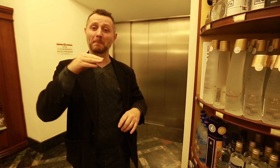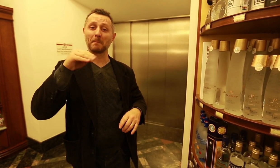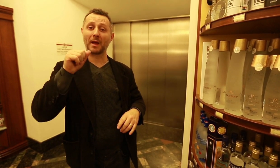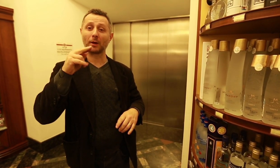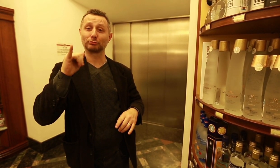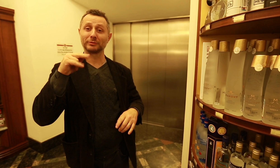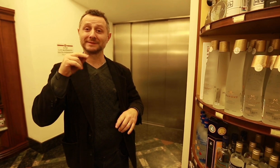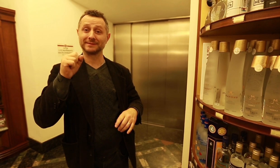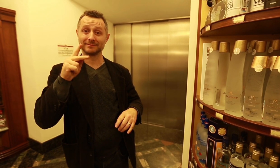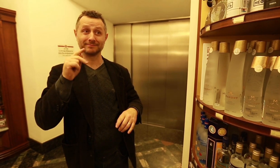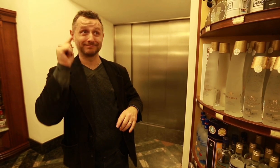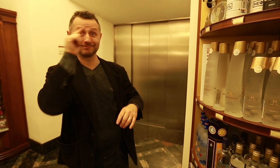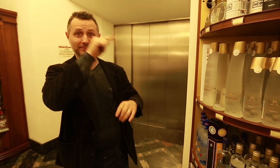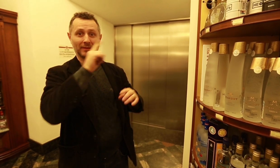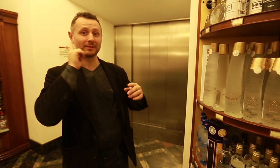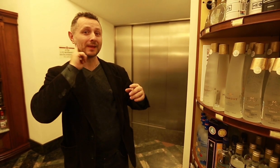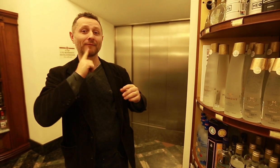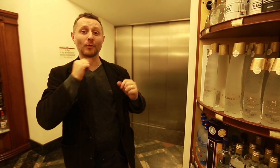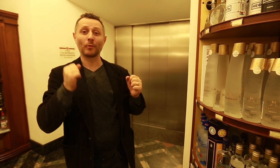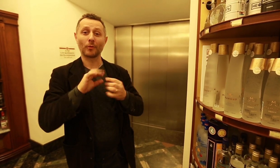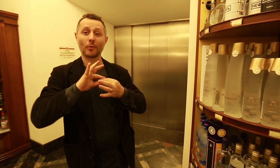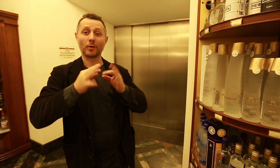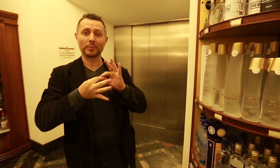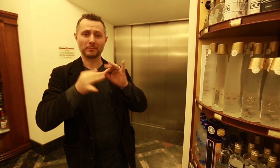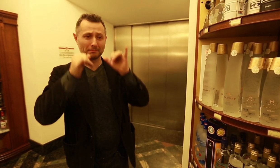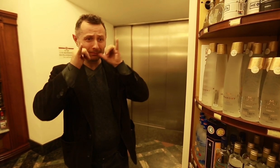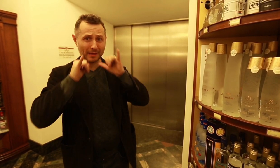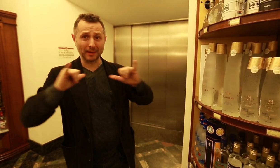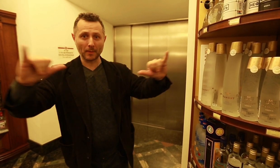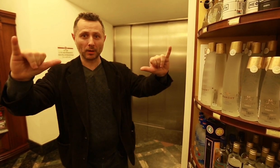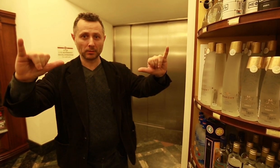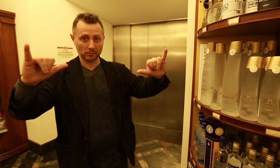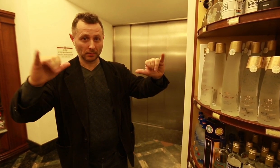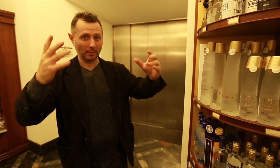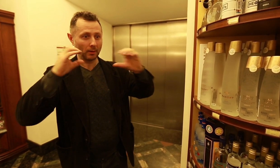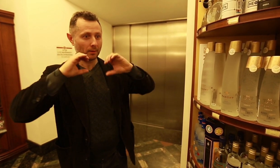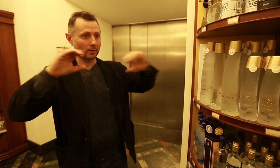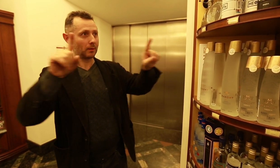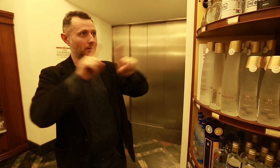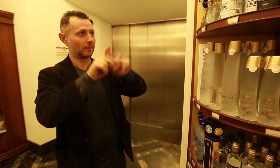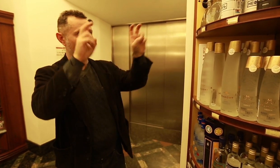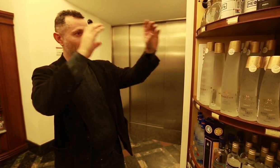of the mascot—the mammoth—of the Winter Deaflympics in